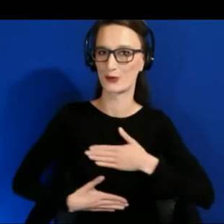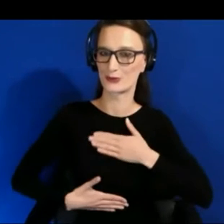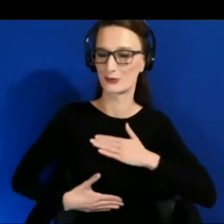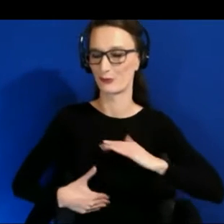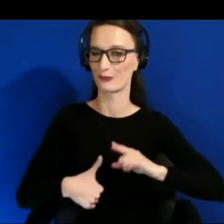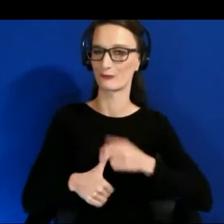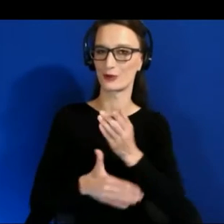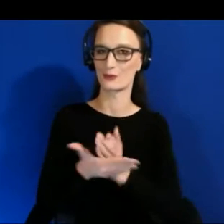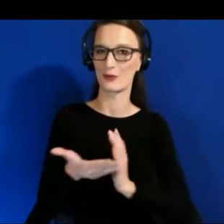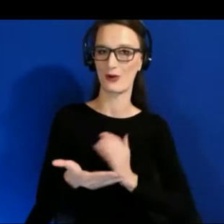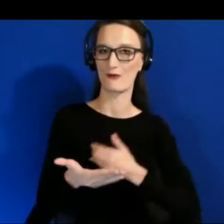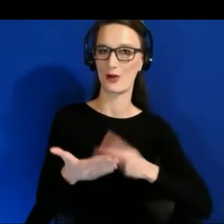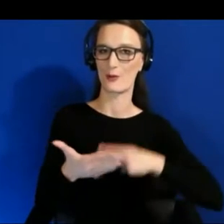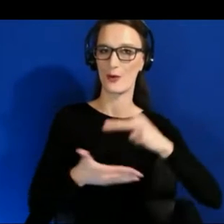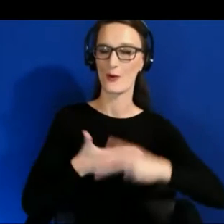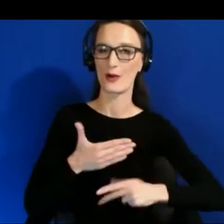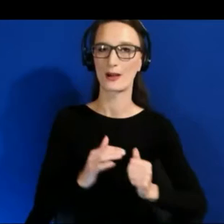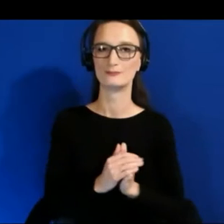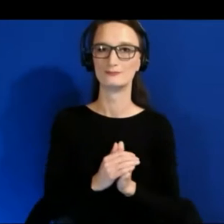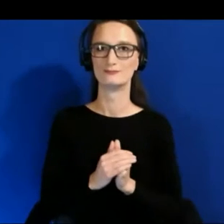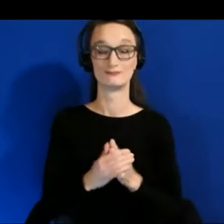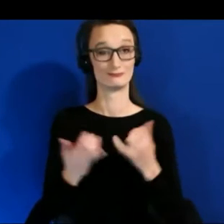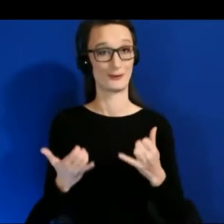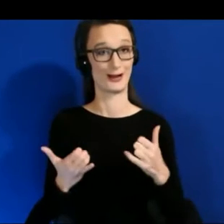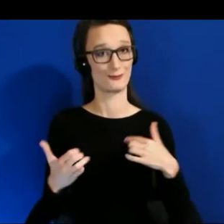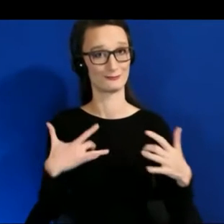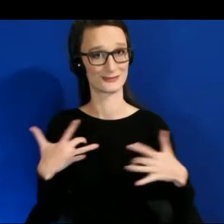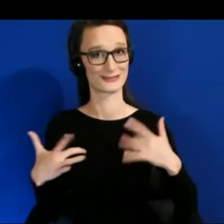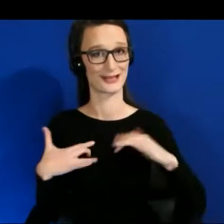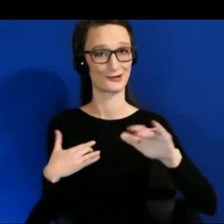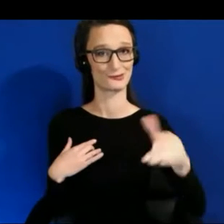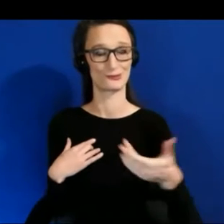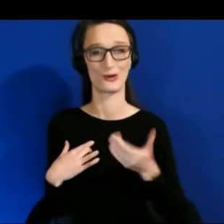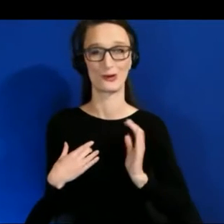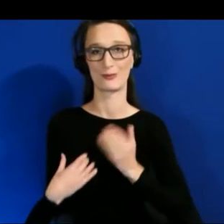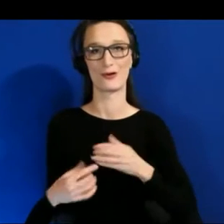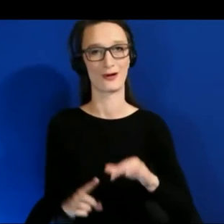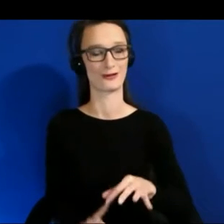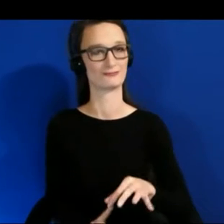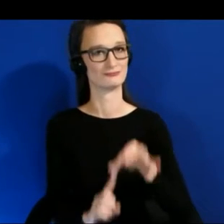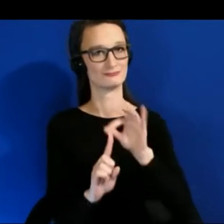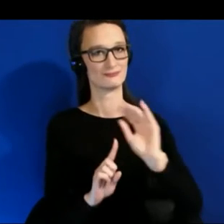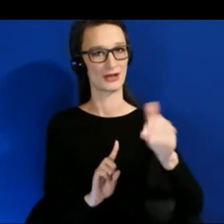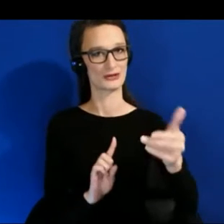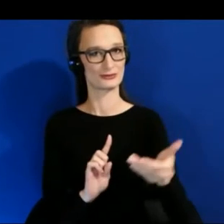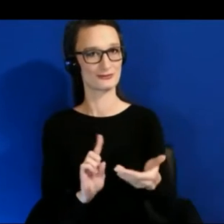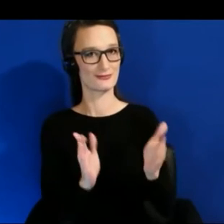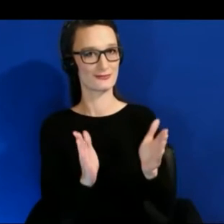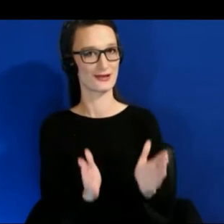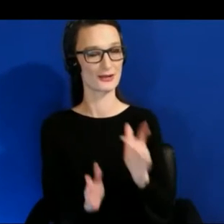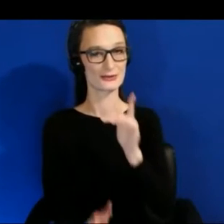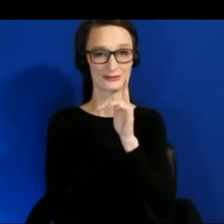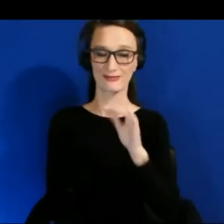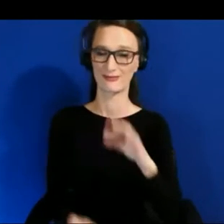I'm so excited right now to welcome our special guest, who is the leading catalyst and change agent